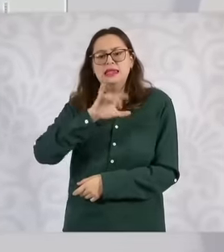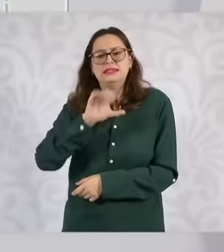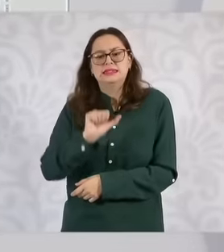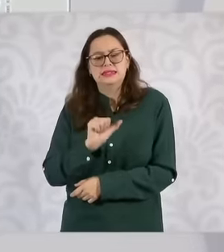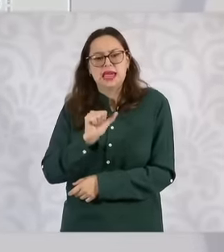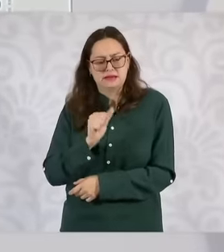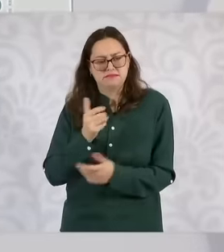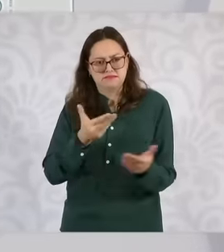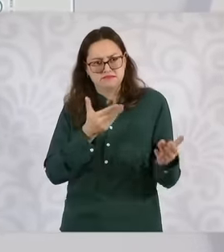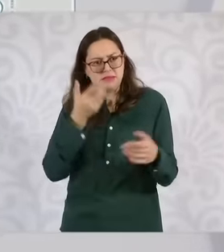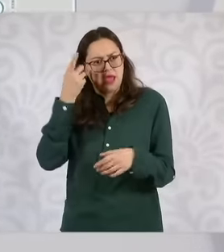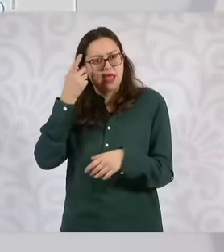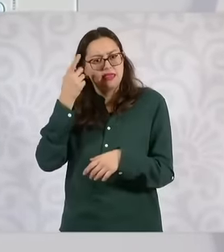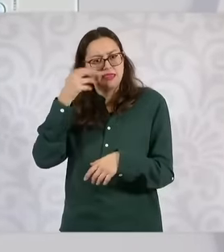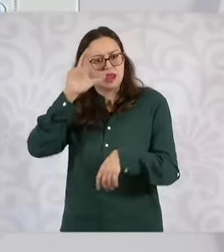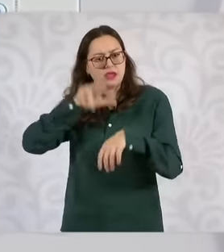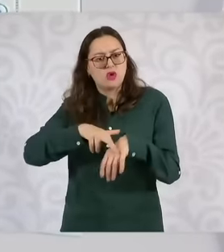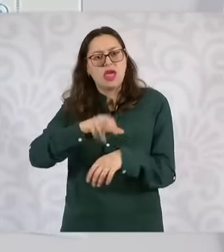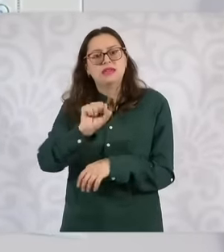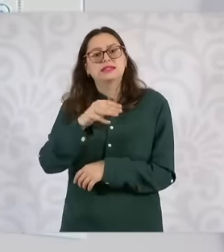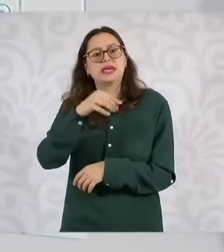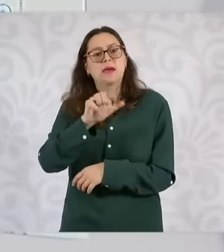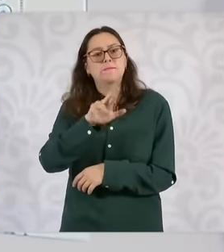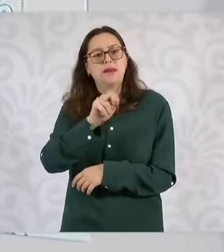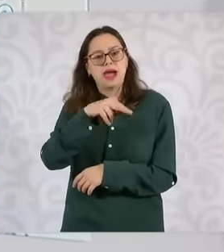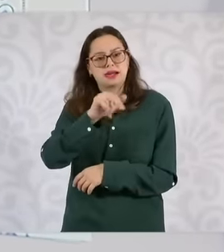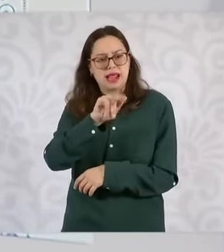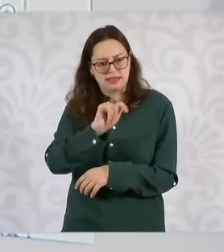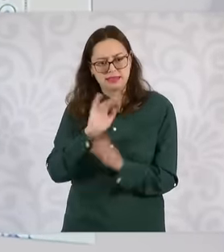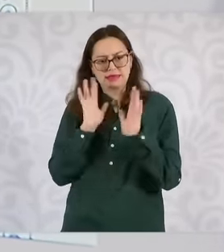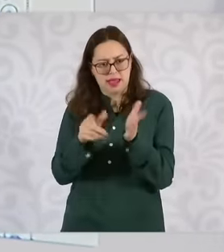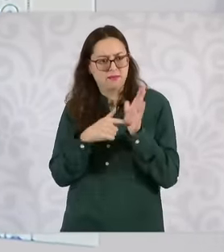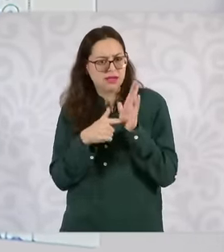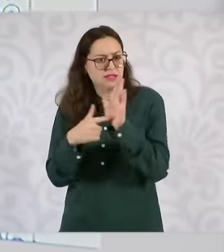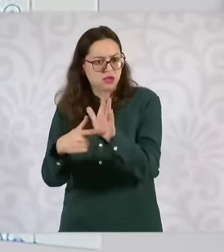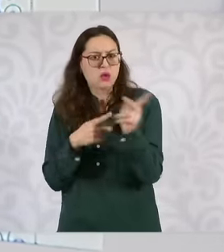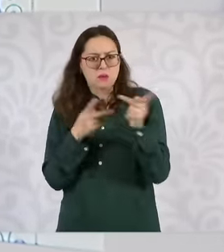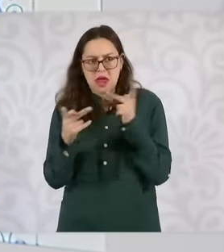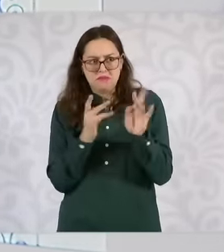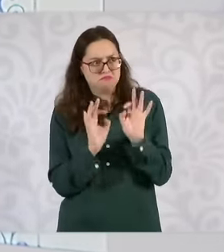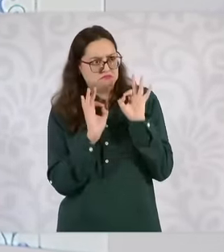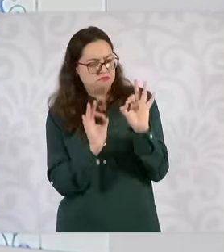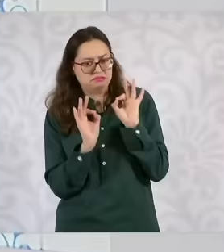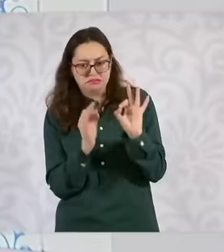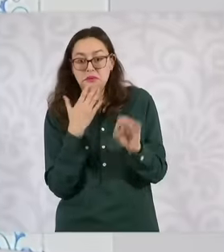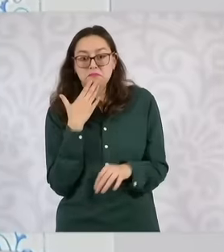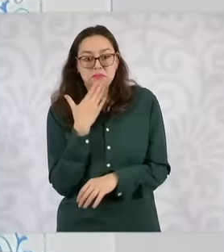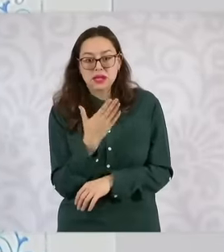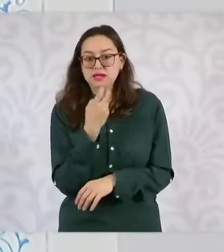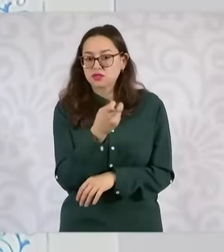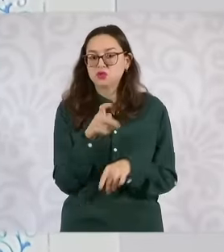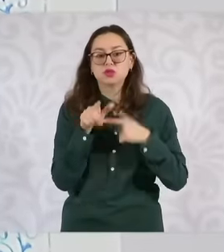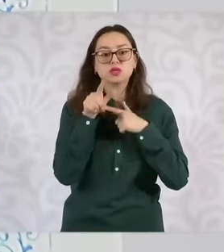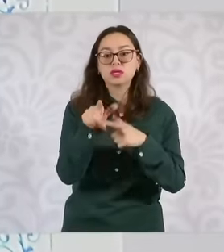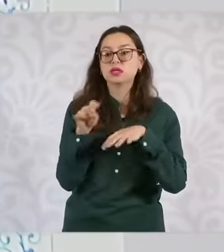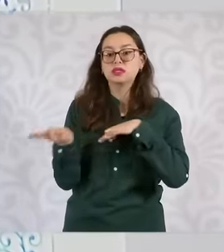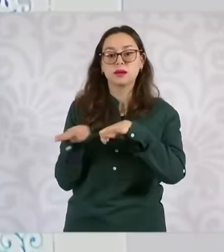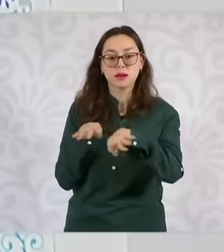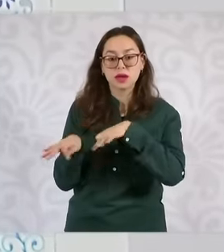well, we are going to work in this area as in other areas. Recently, the